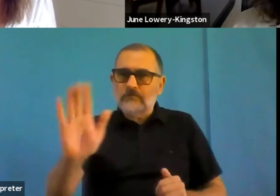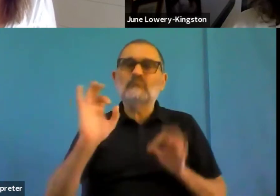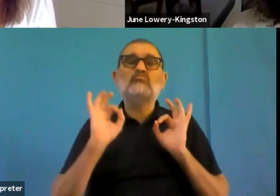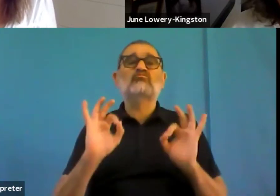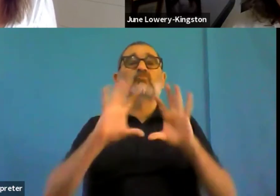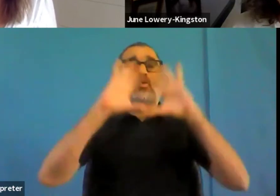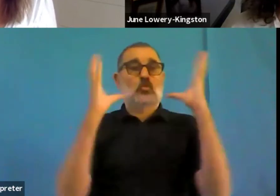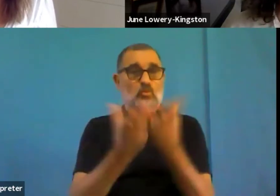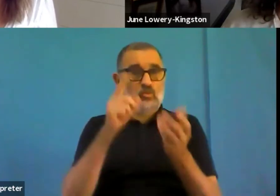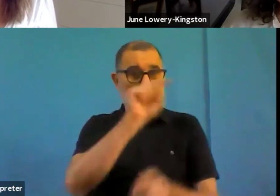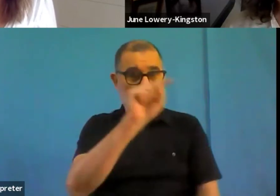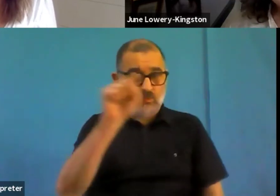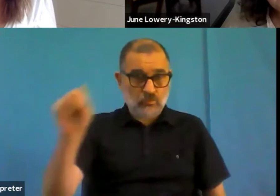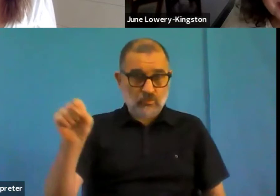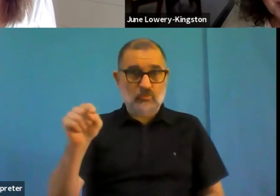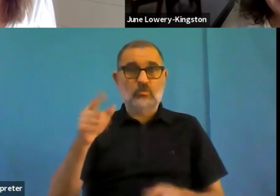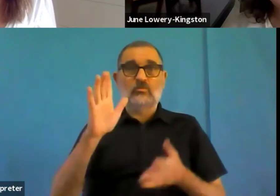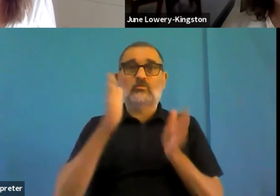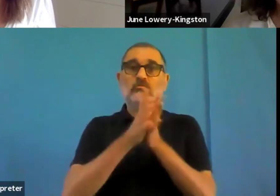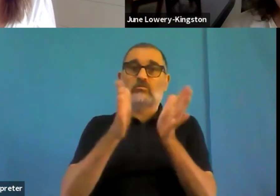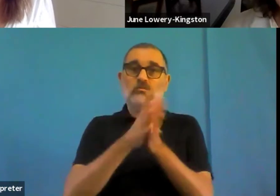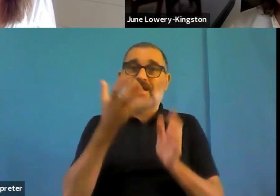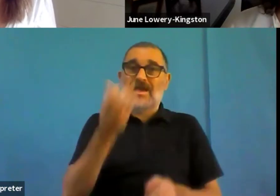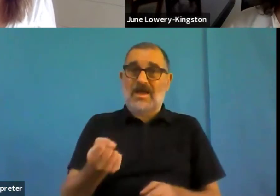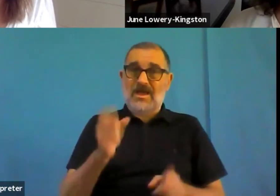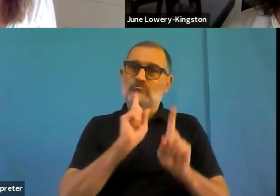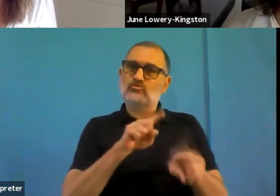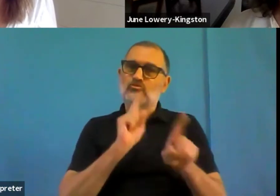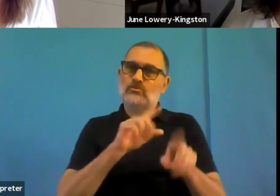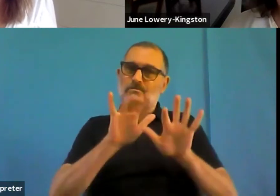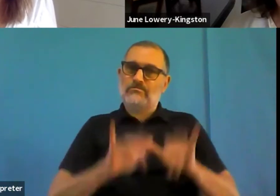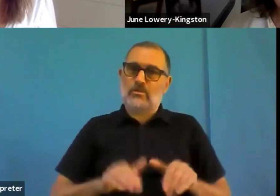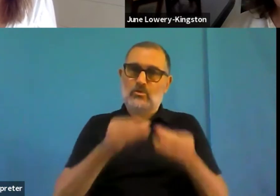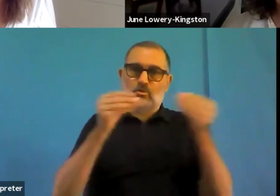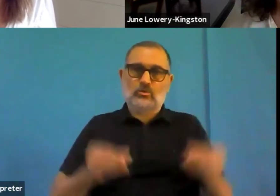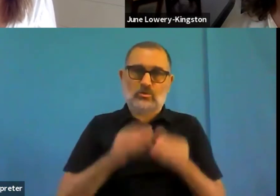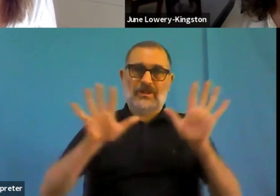Point two, there is inevitably an understandably overlap time.